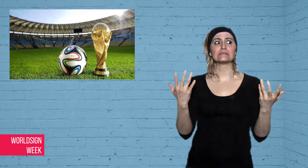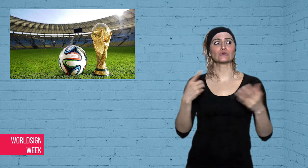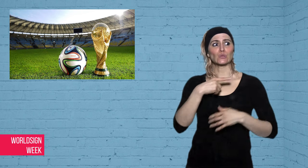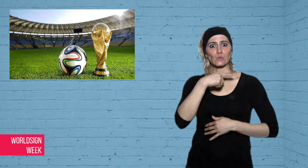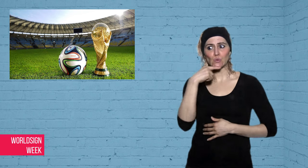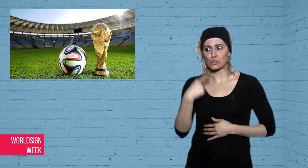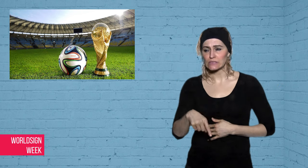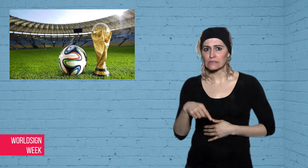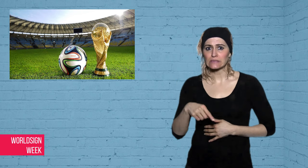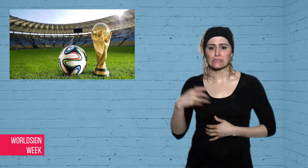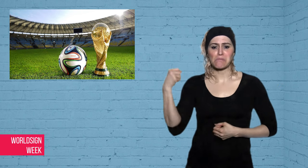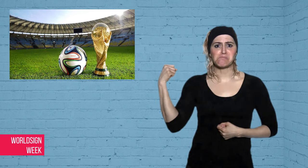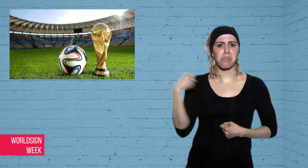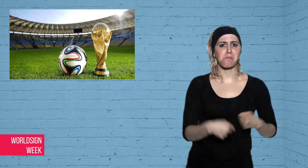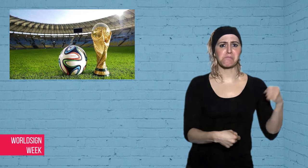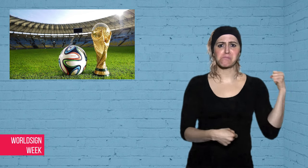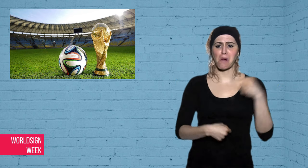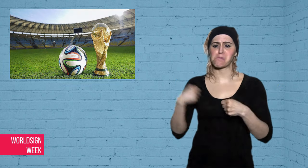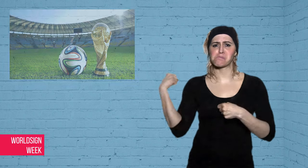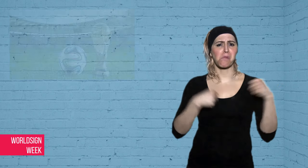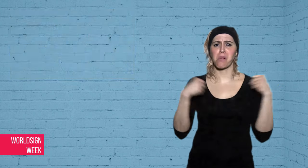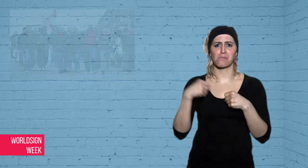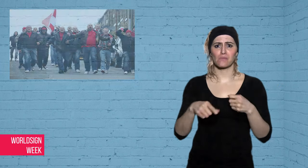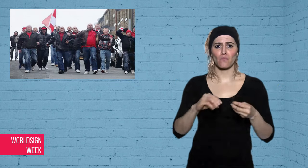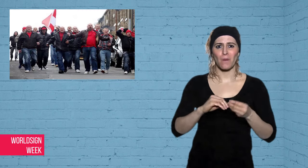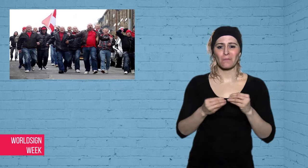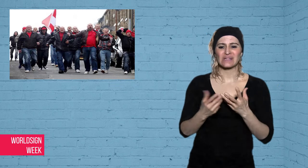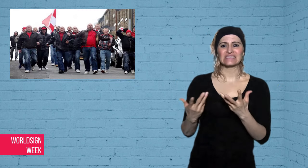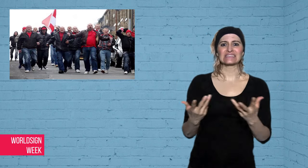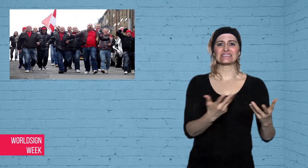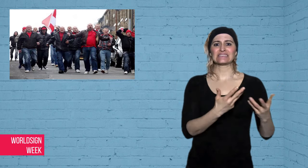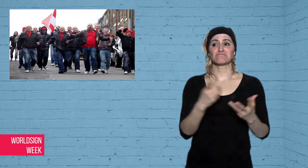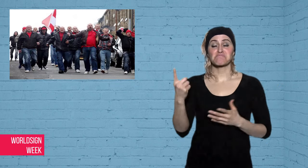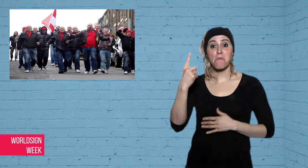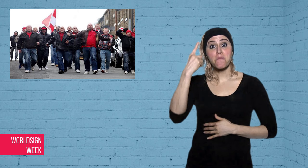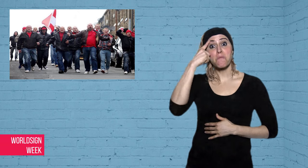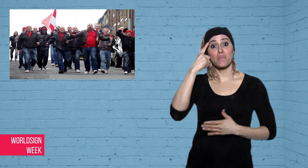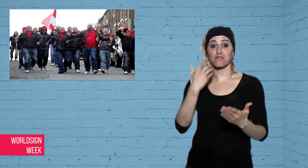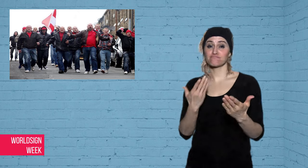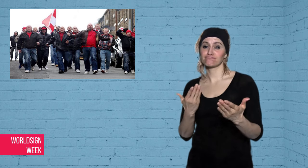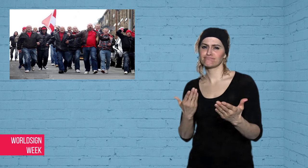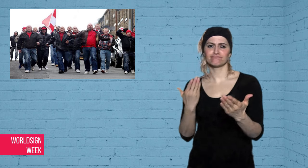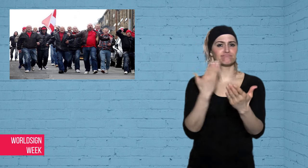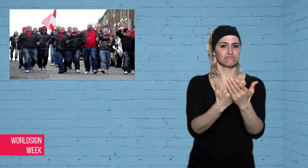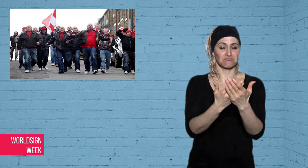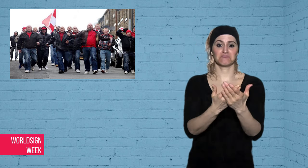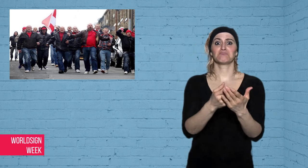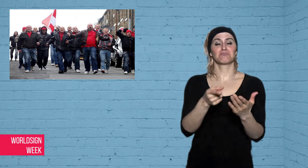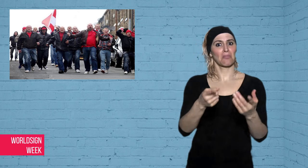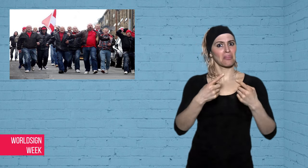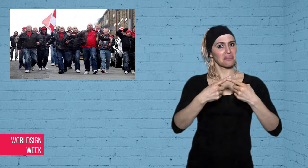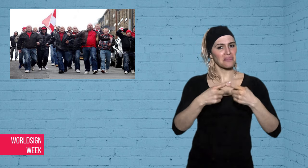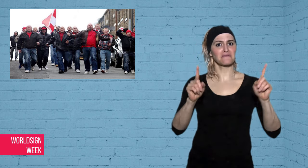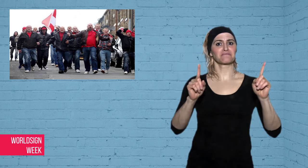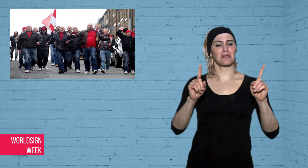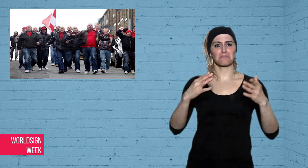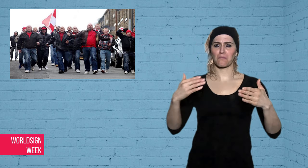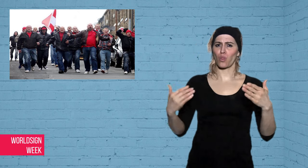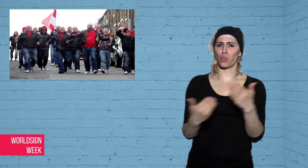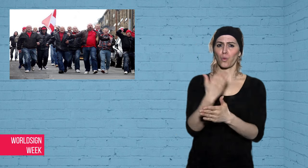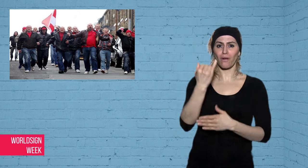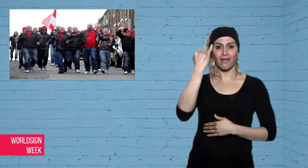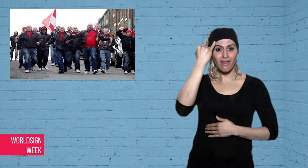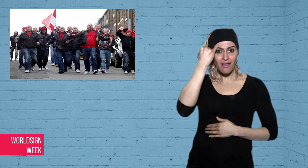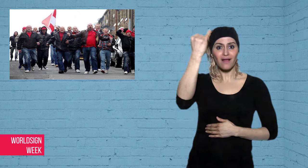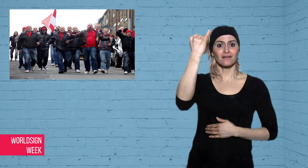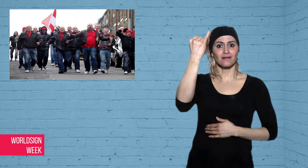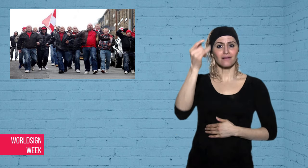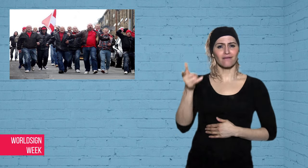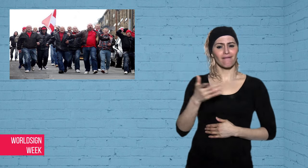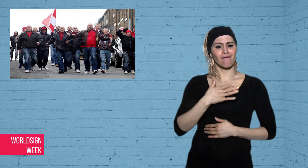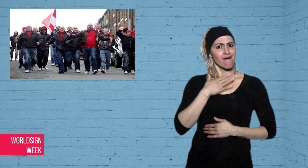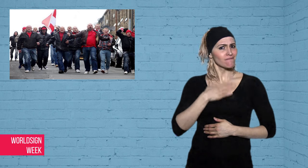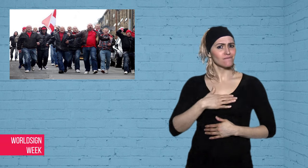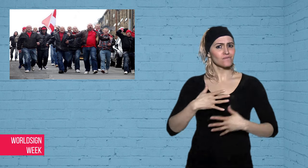year’s World Cup - legalize it